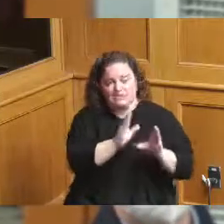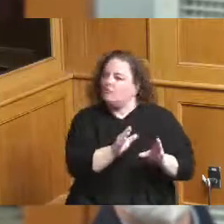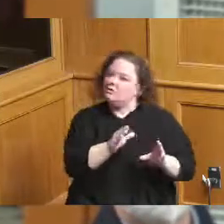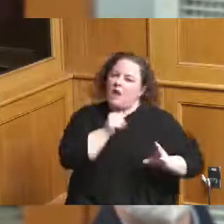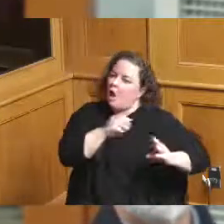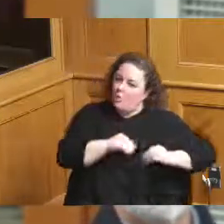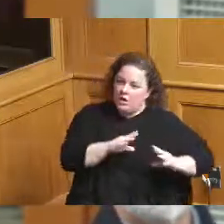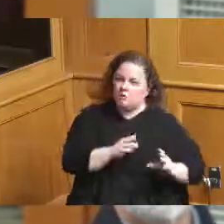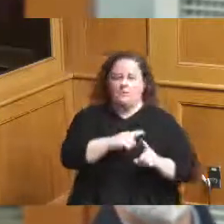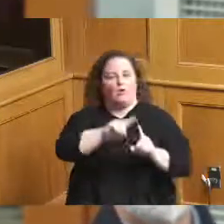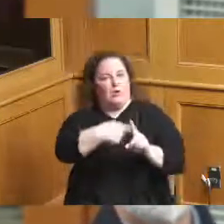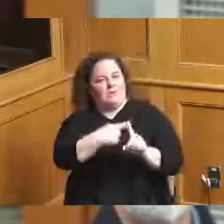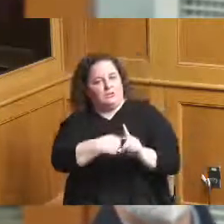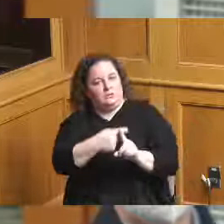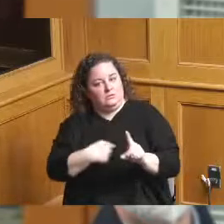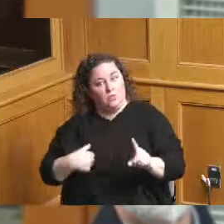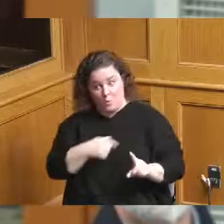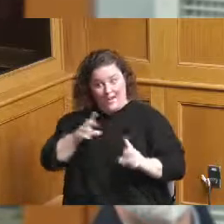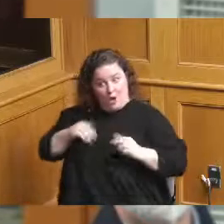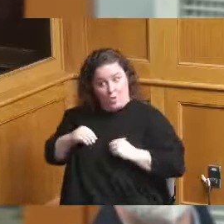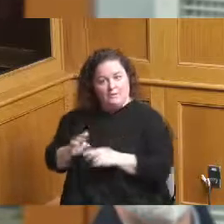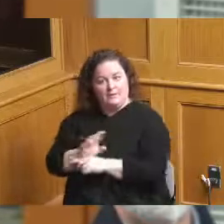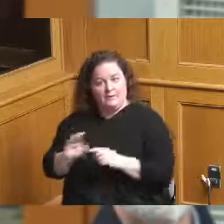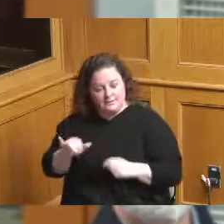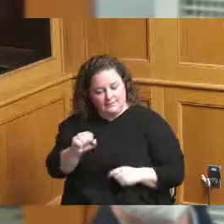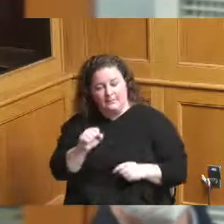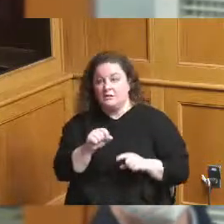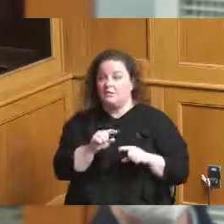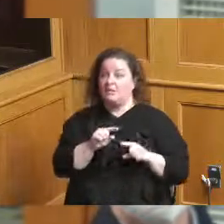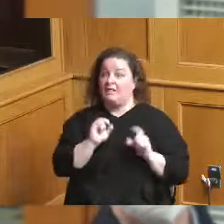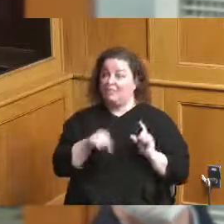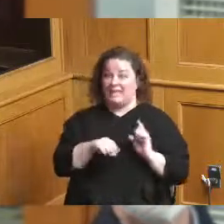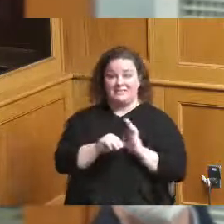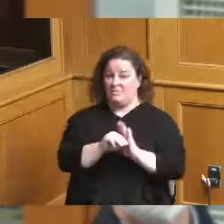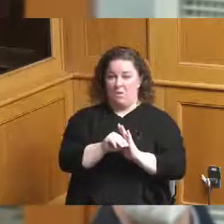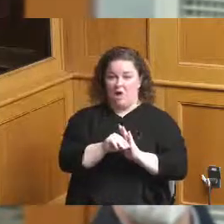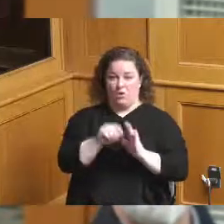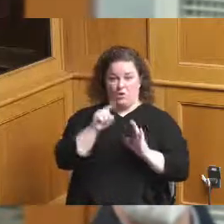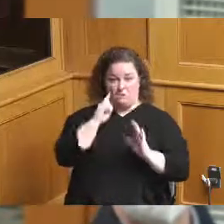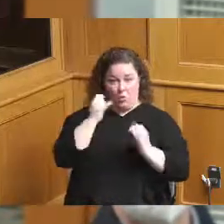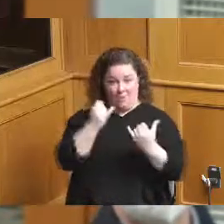that's not the model that we would be pursuing here that's how we've developed Over-the-Rhine